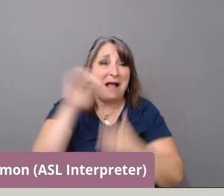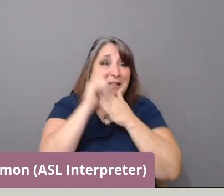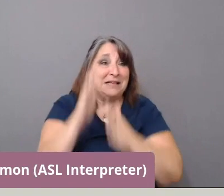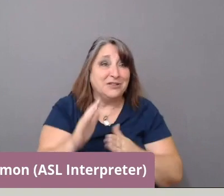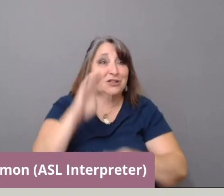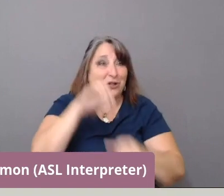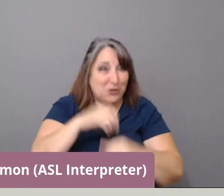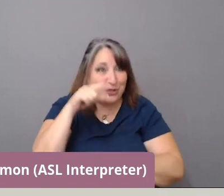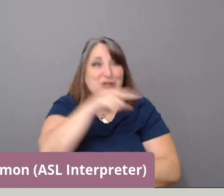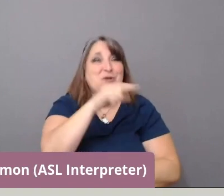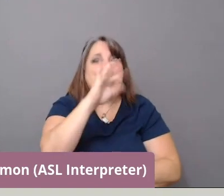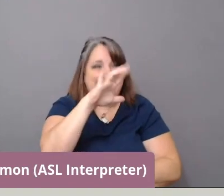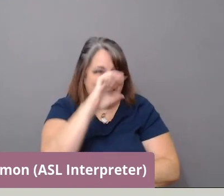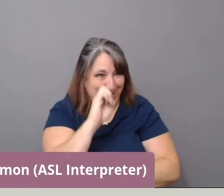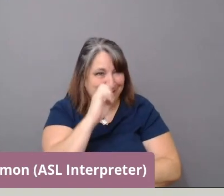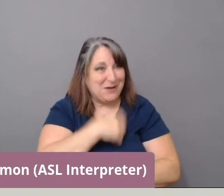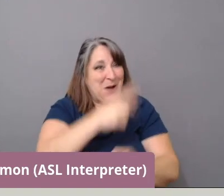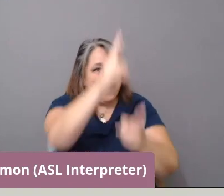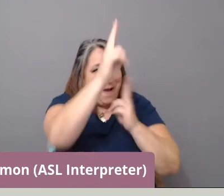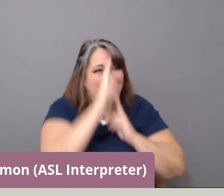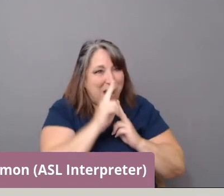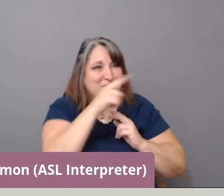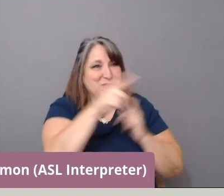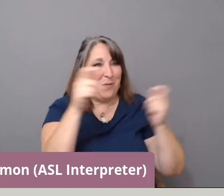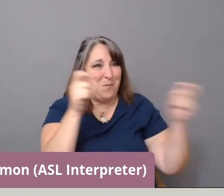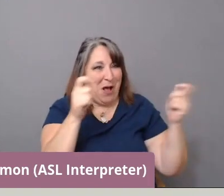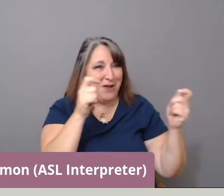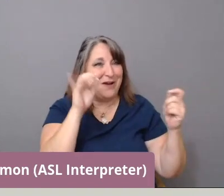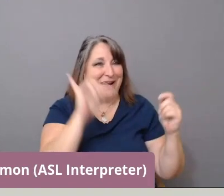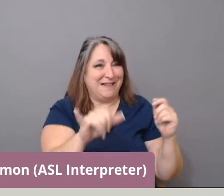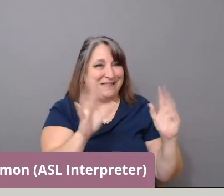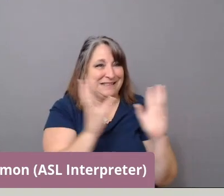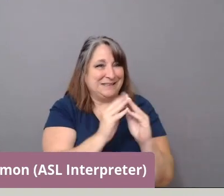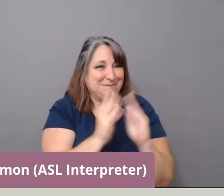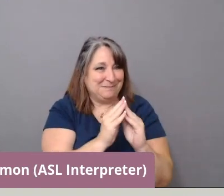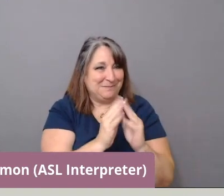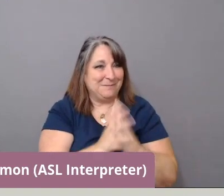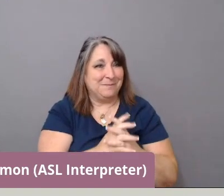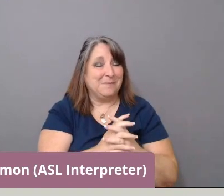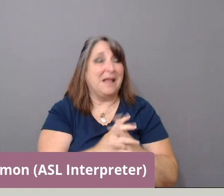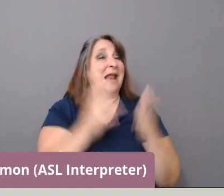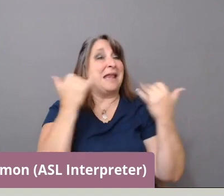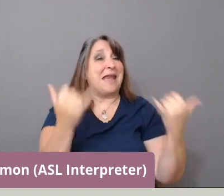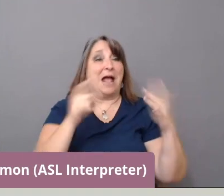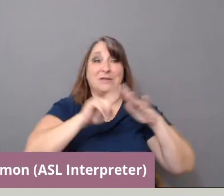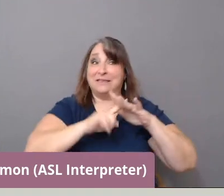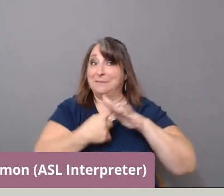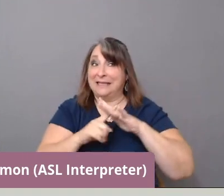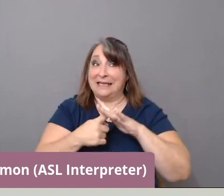So I'm honored that you moderated. And this is the beginning of a conversation